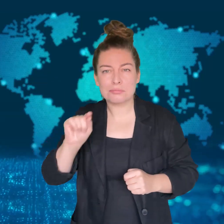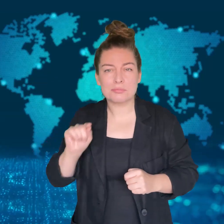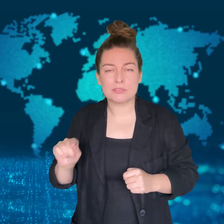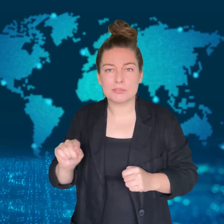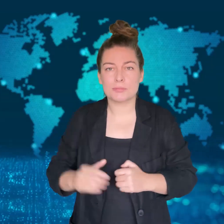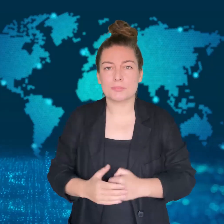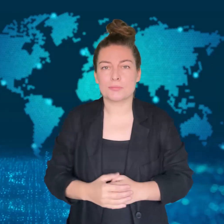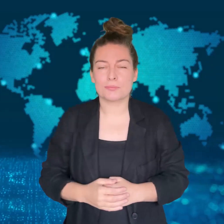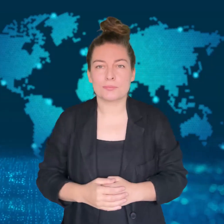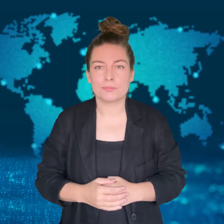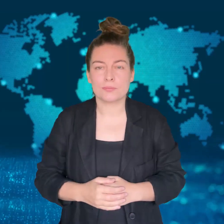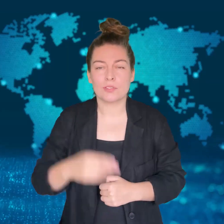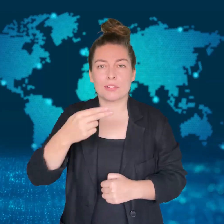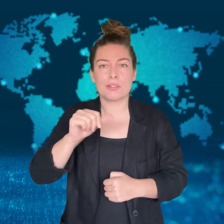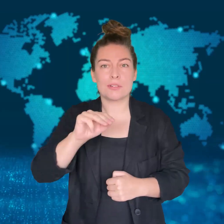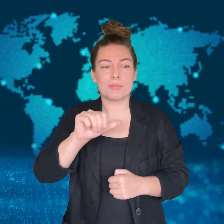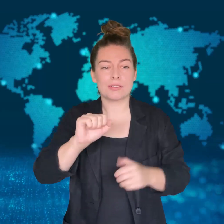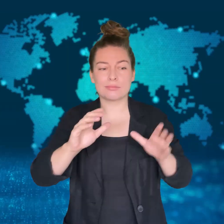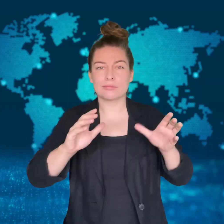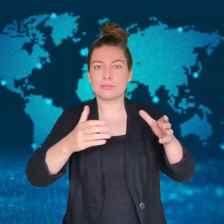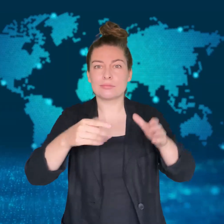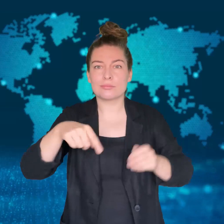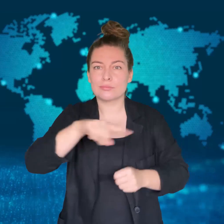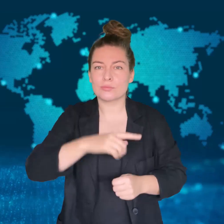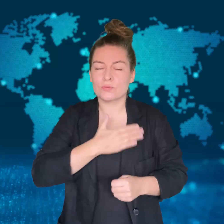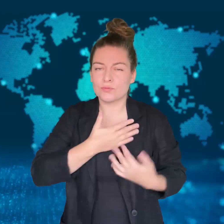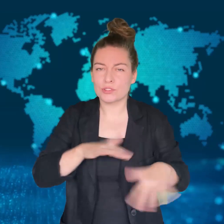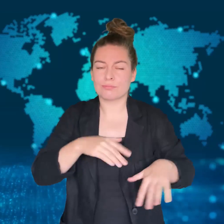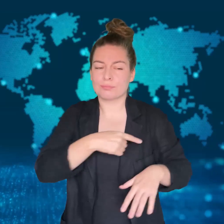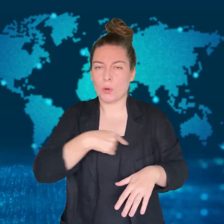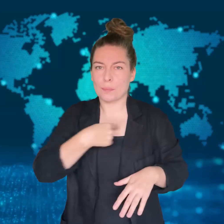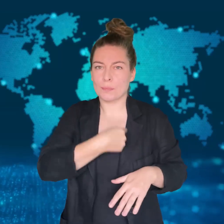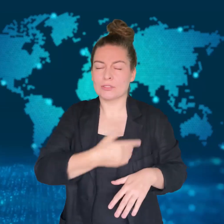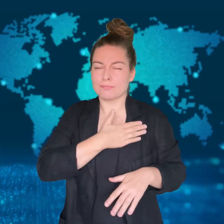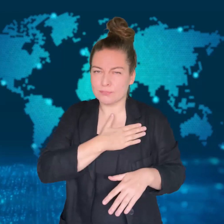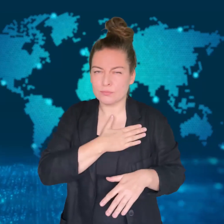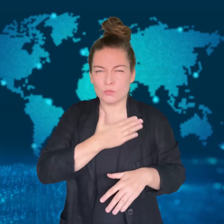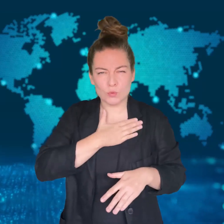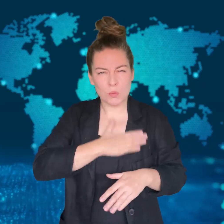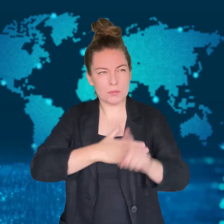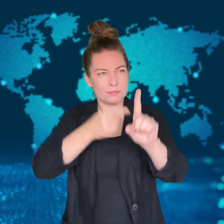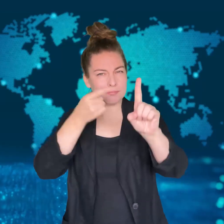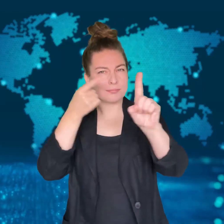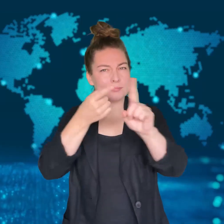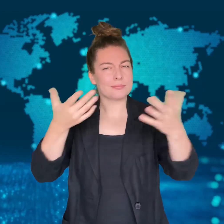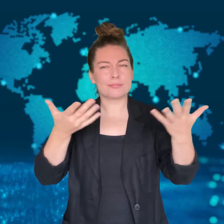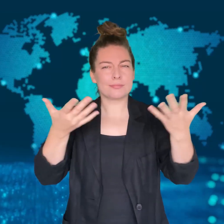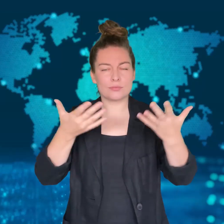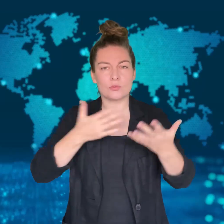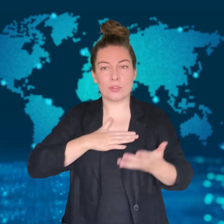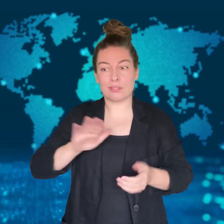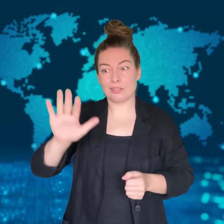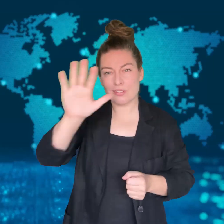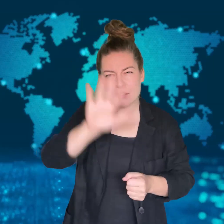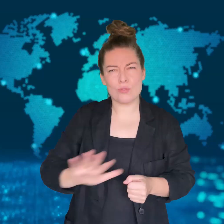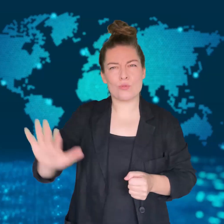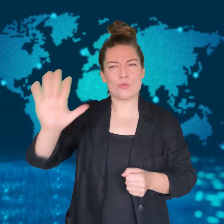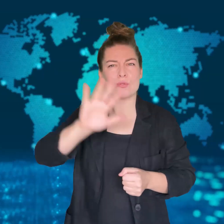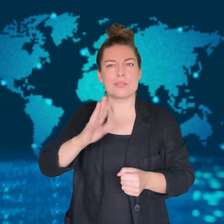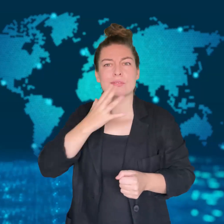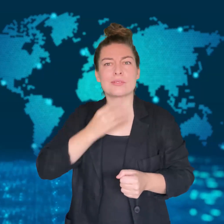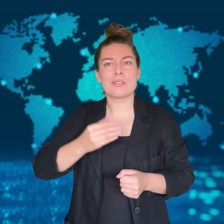and wants to replace it with an Islamic state.